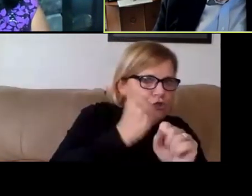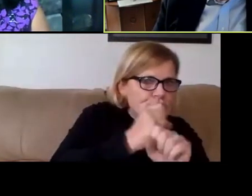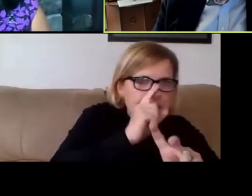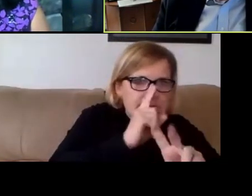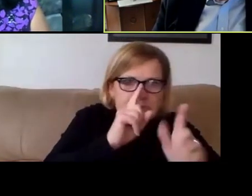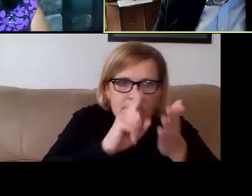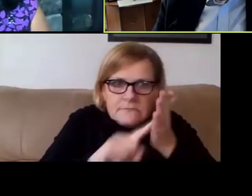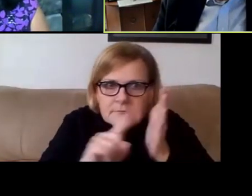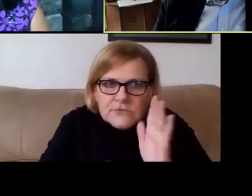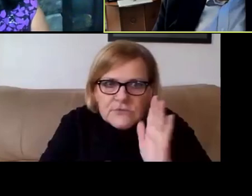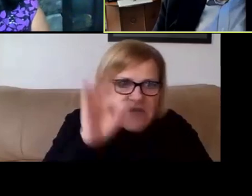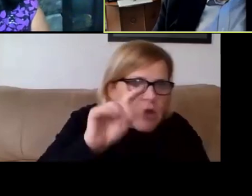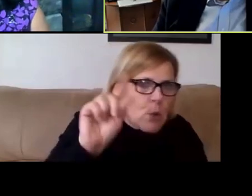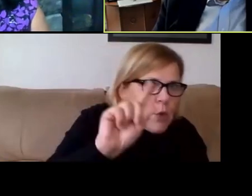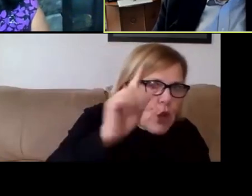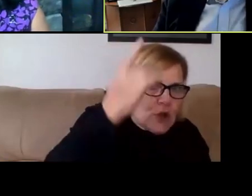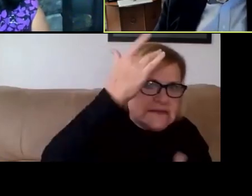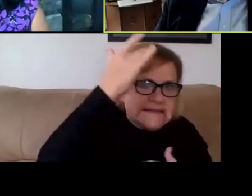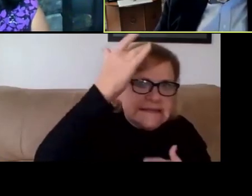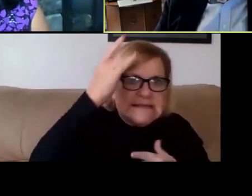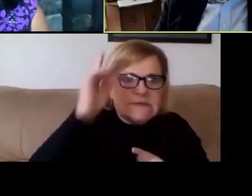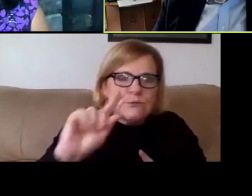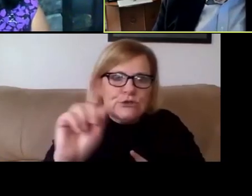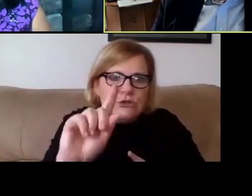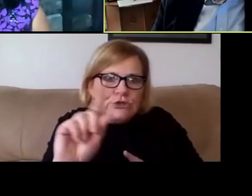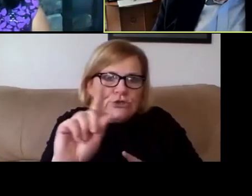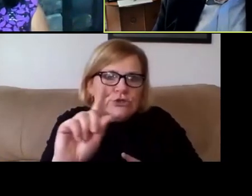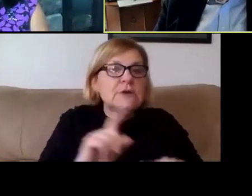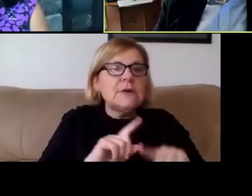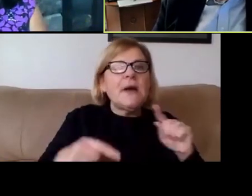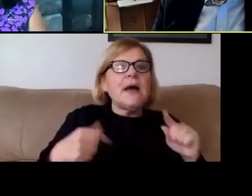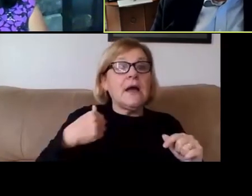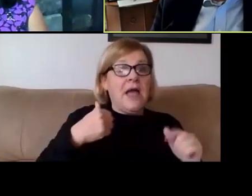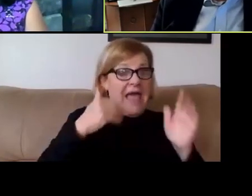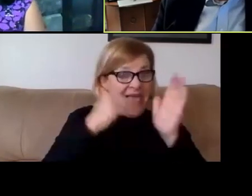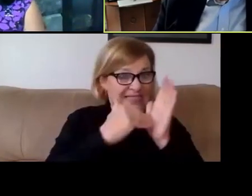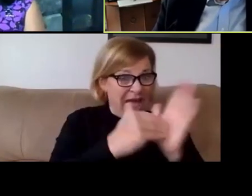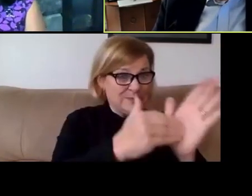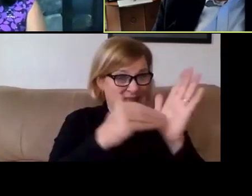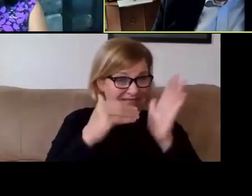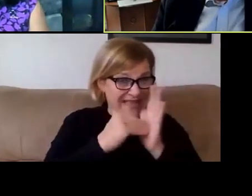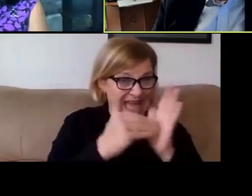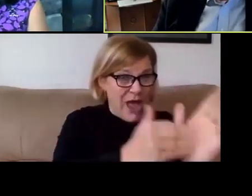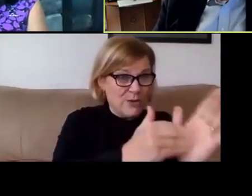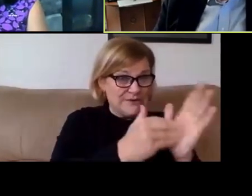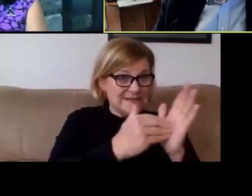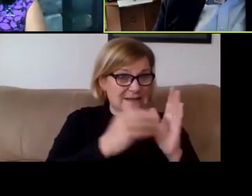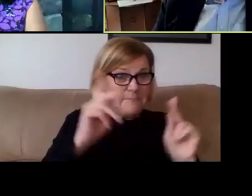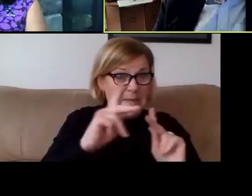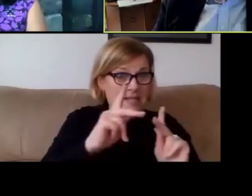to figure out where the disease was. But we weren't doing thousands and thousands of asymptomatic tests.